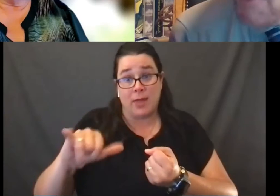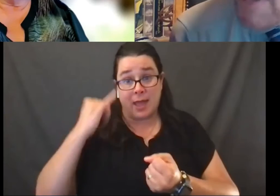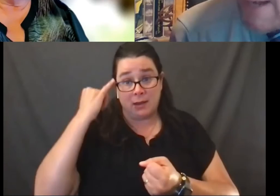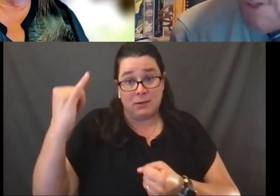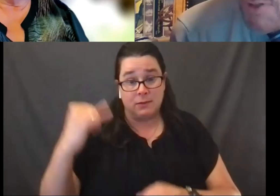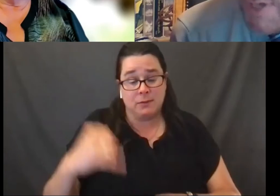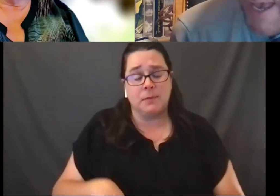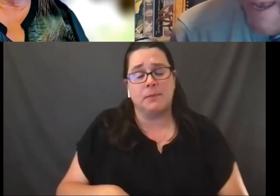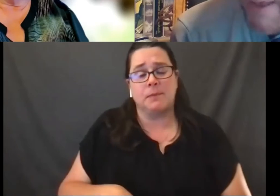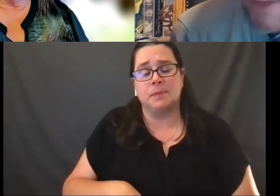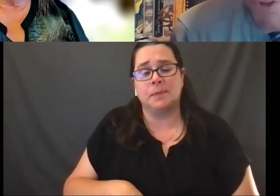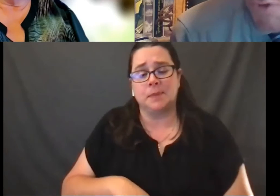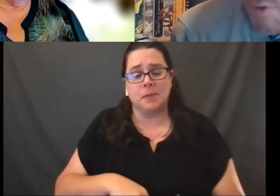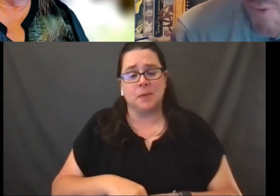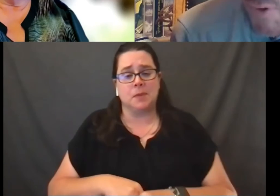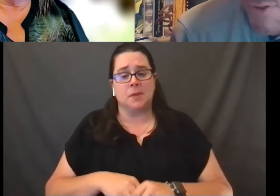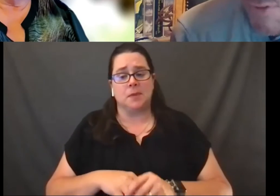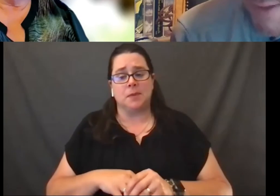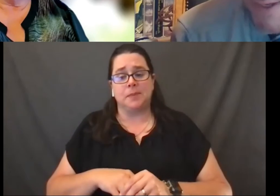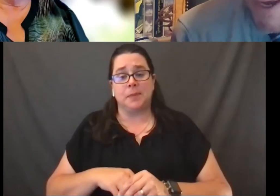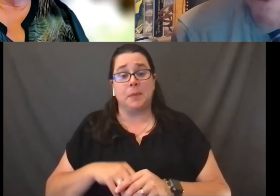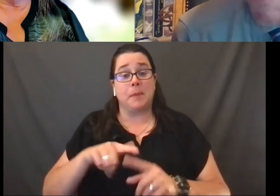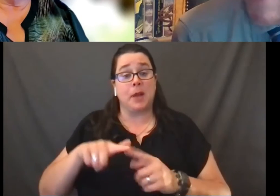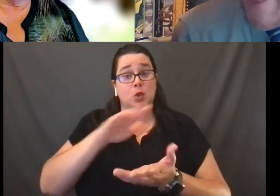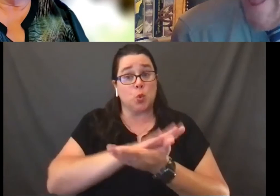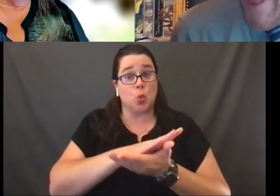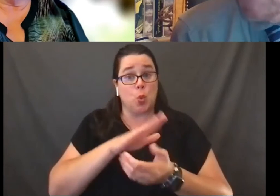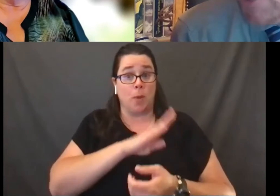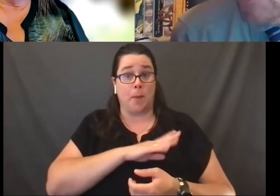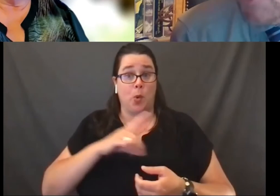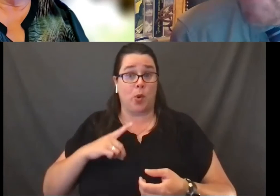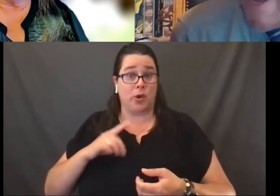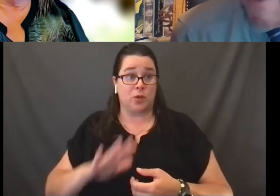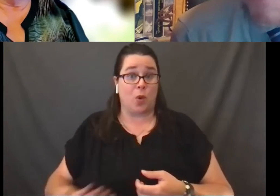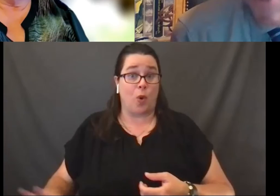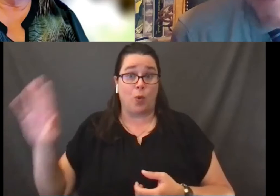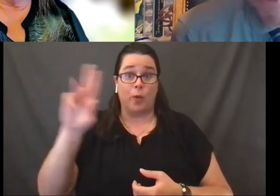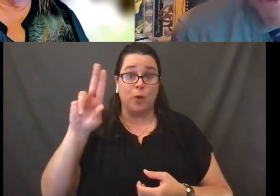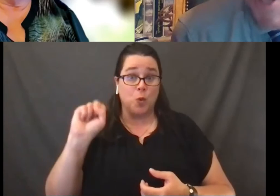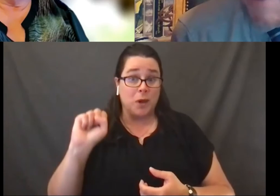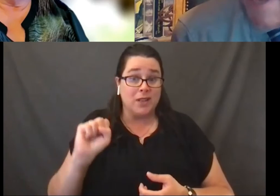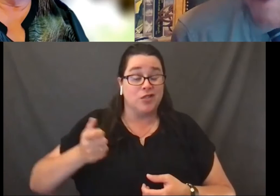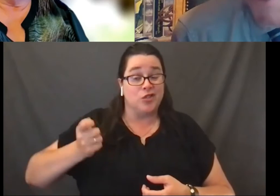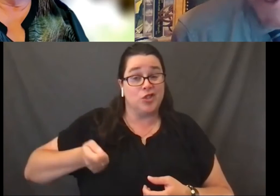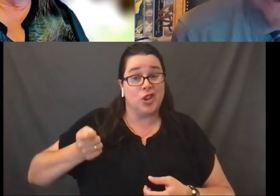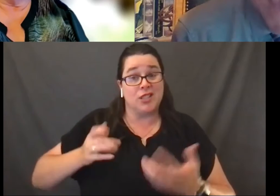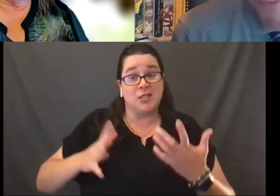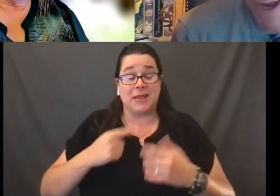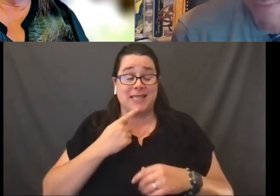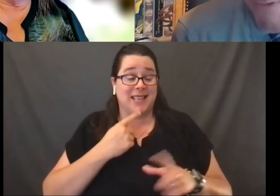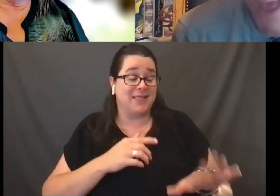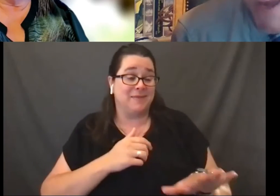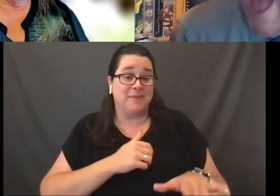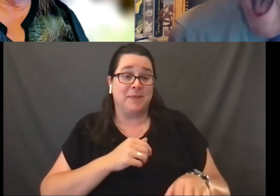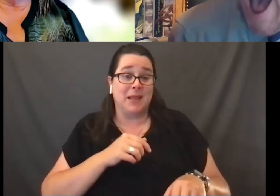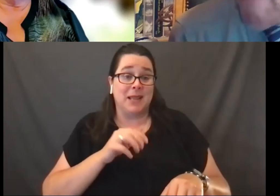That's not to say that school boards around the country and judges may say, Mr. Santelle, you're not right about that.